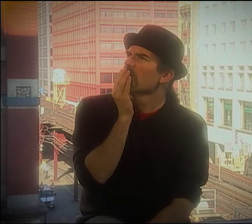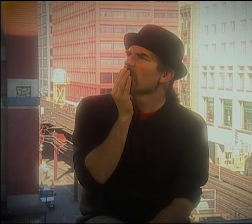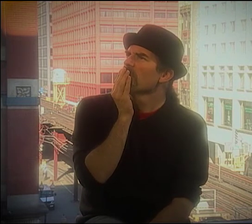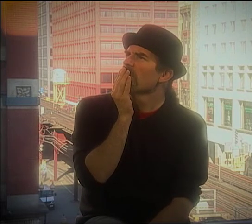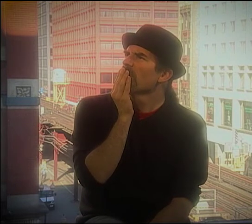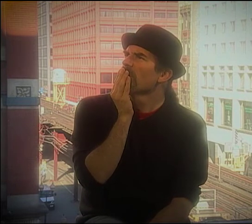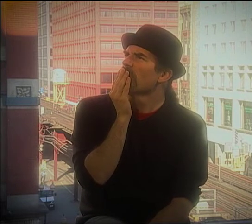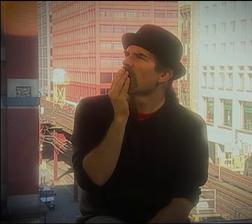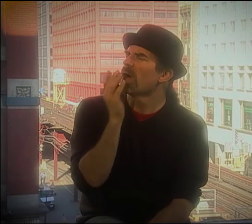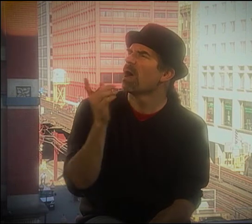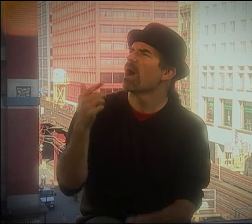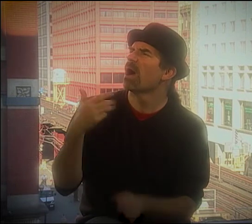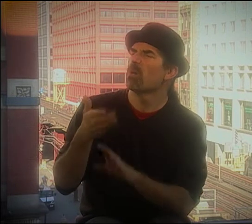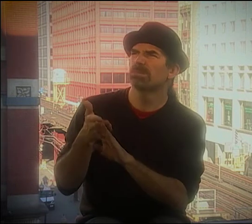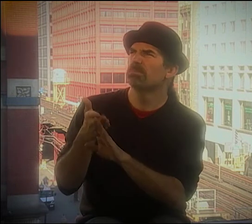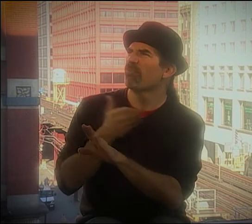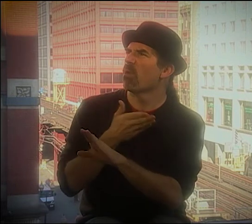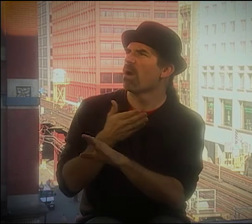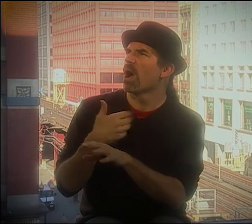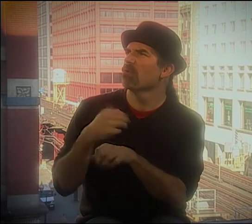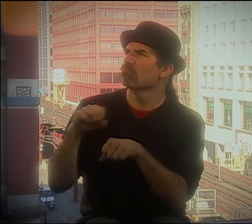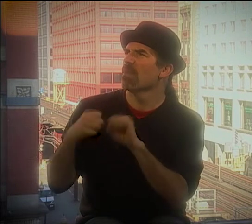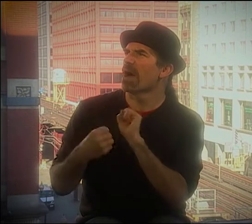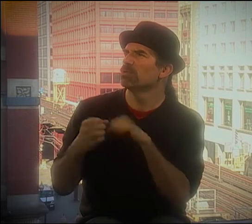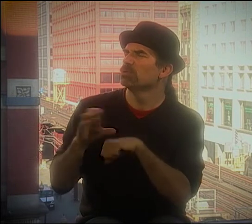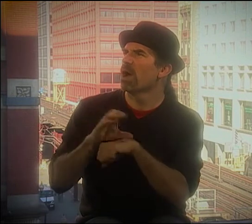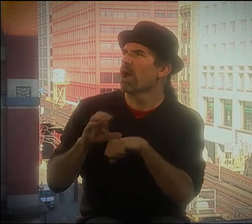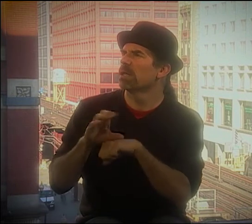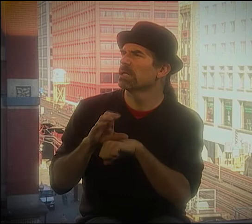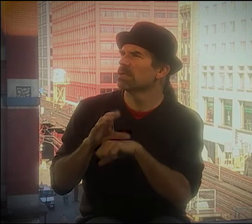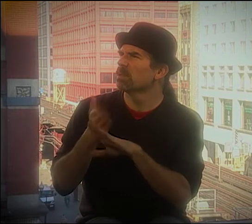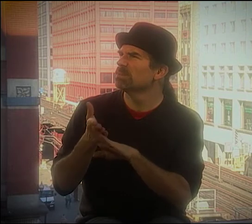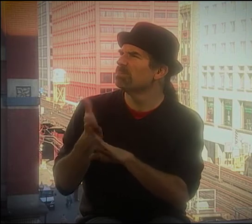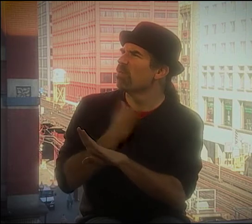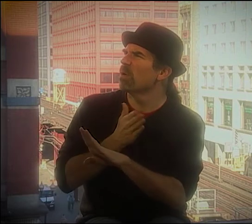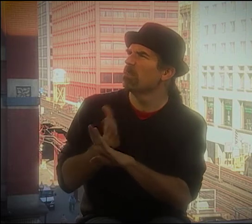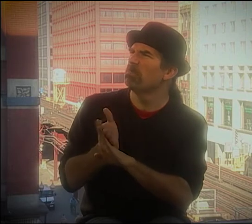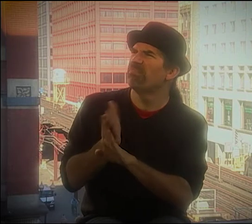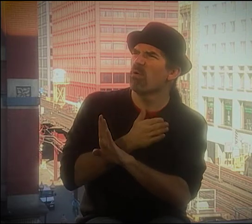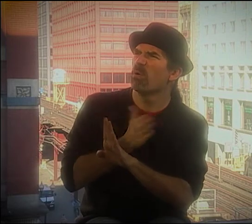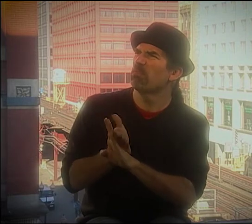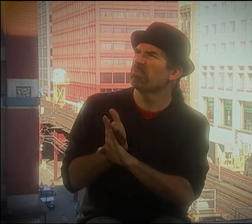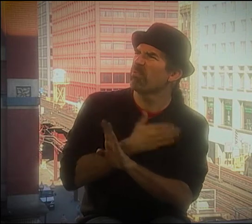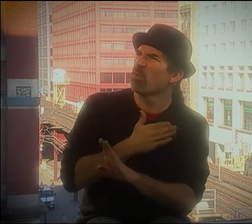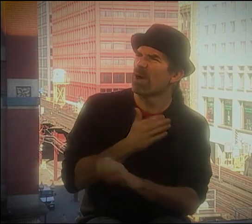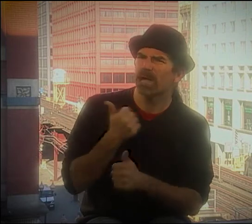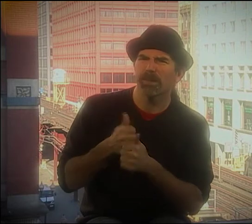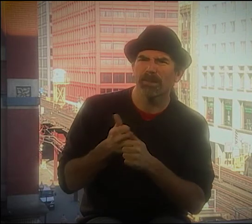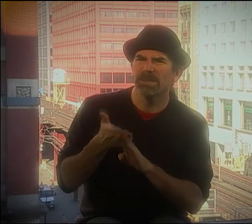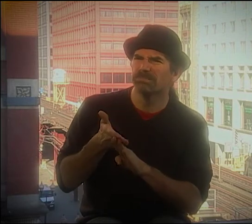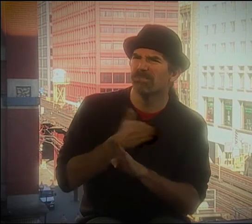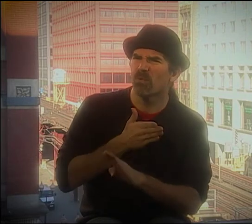LET ME THINK. WHAT WAS THAT FIRST POEM? IT WAS BEFORE "RAPE CHOCOLATE."